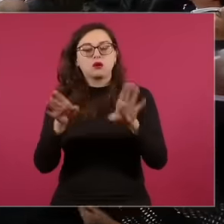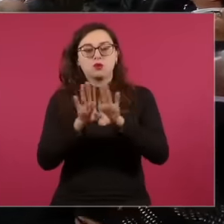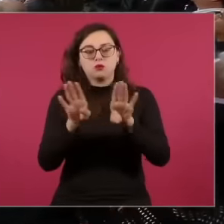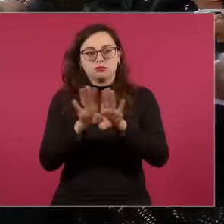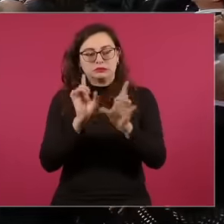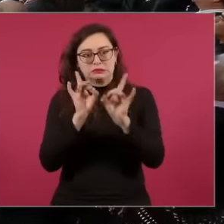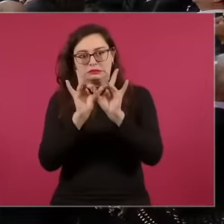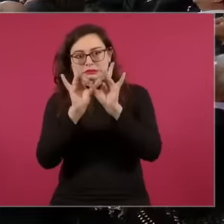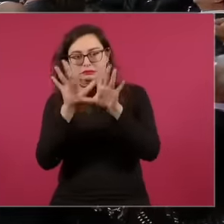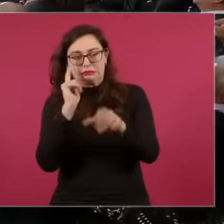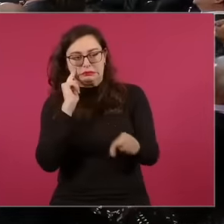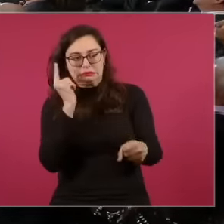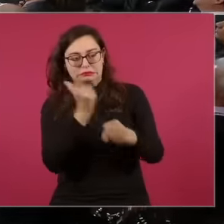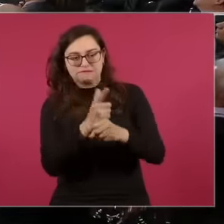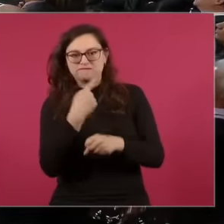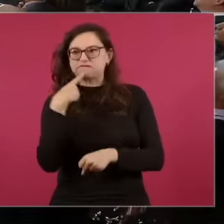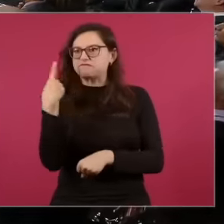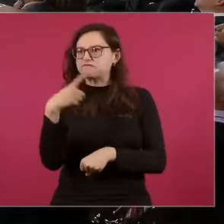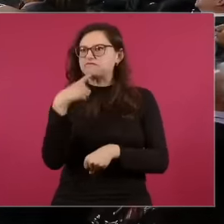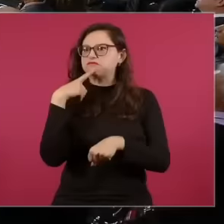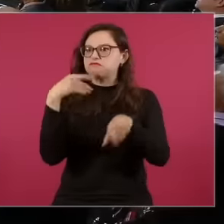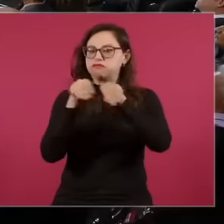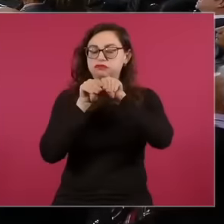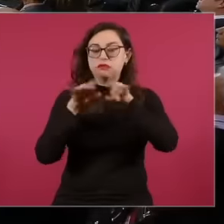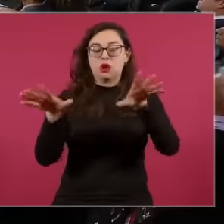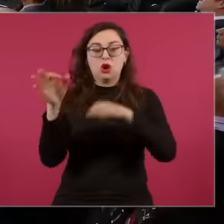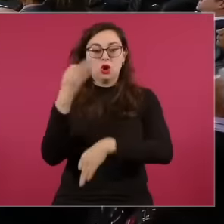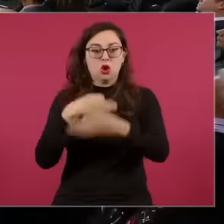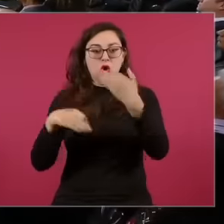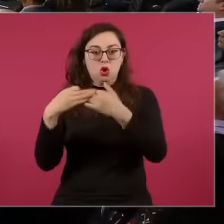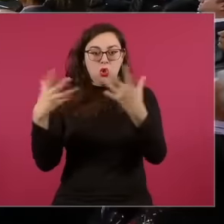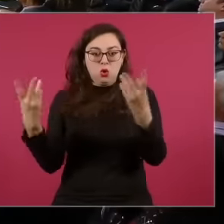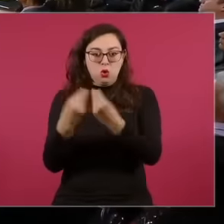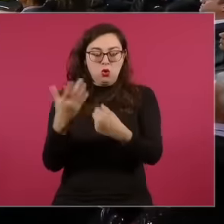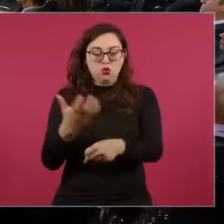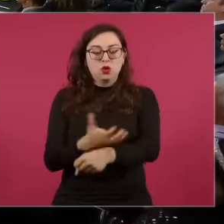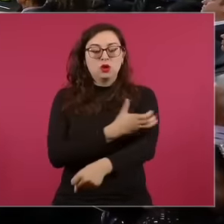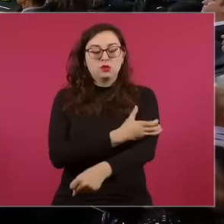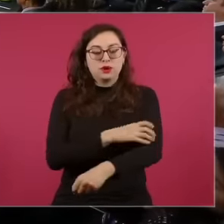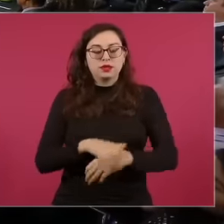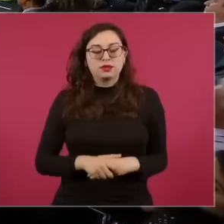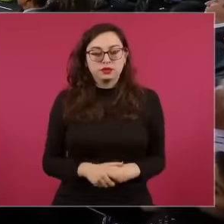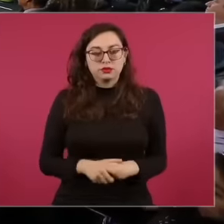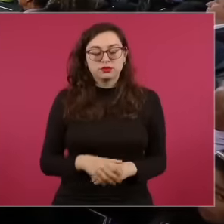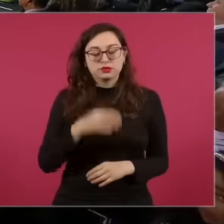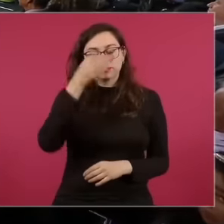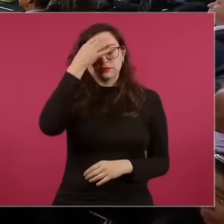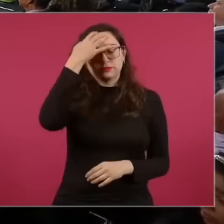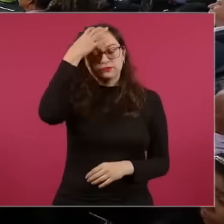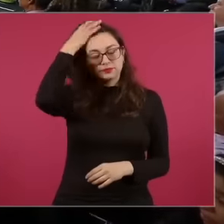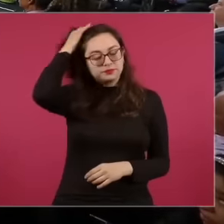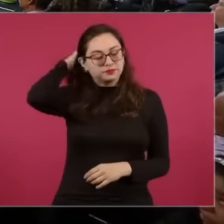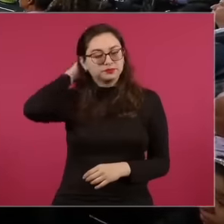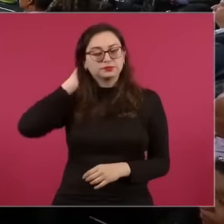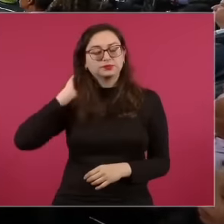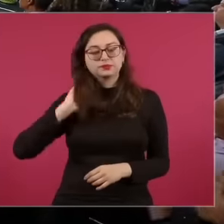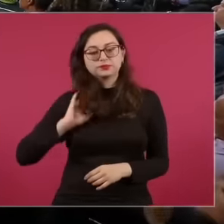happens like this so as not to leave anyone behind alone and on the other hand also to create content that is